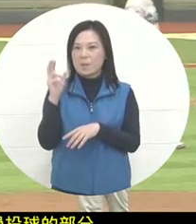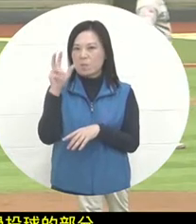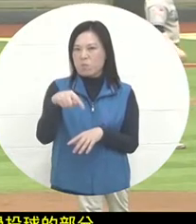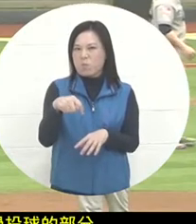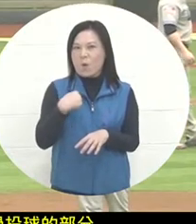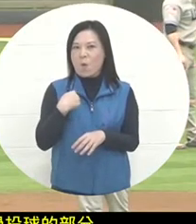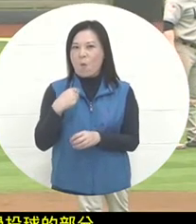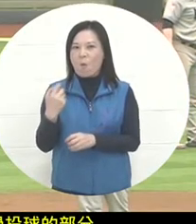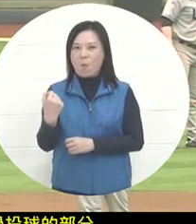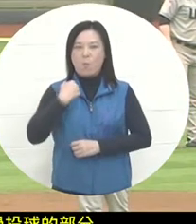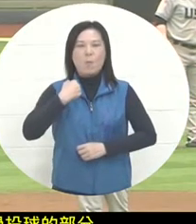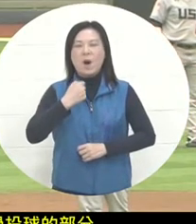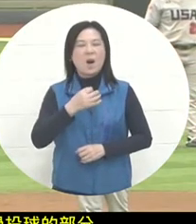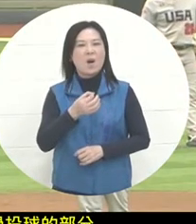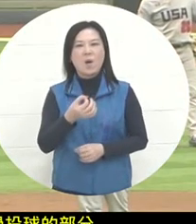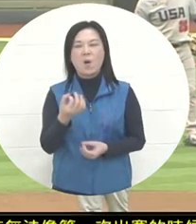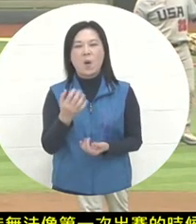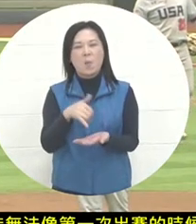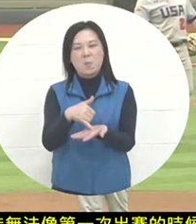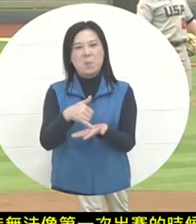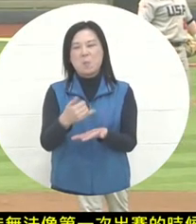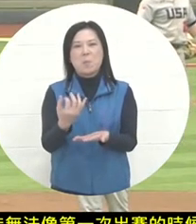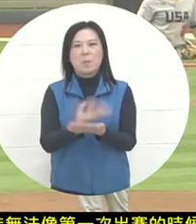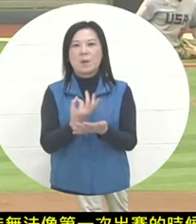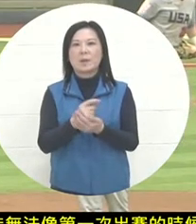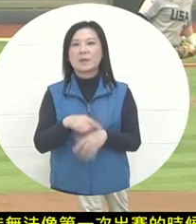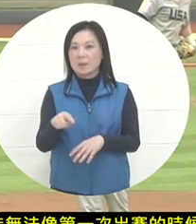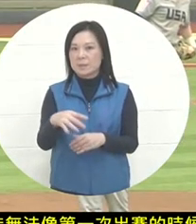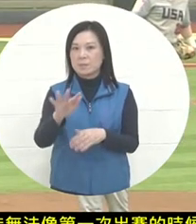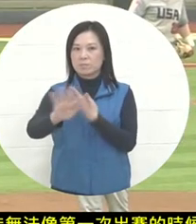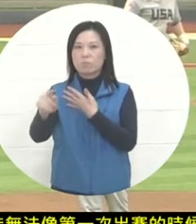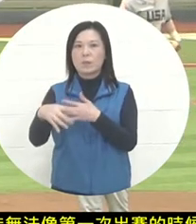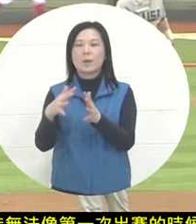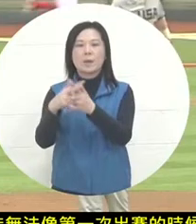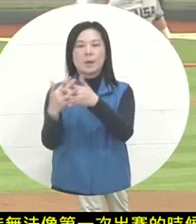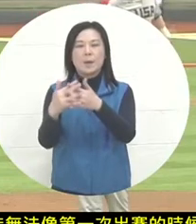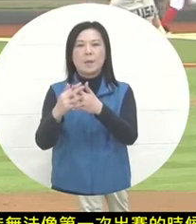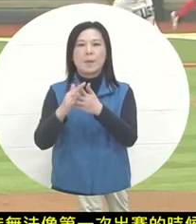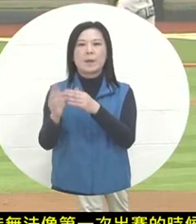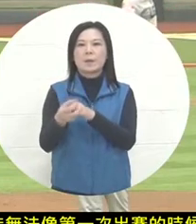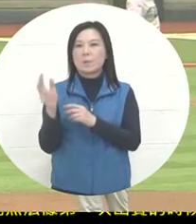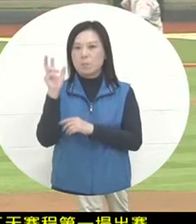This may be where other pitchers from the US team had to assist him to share the burden